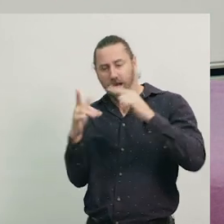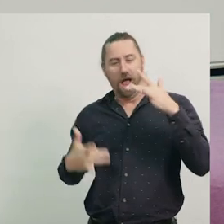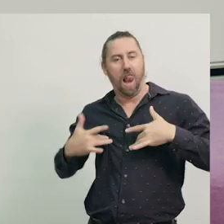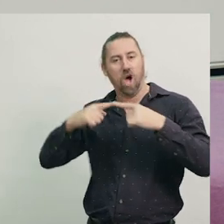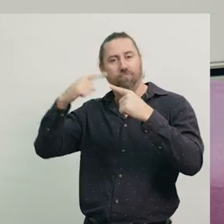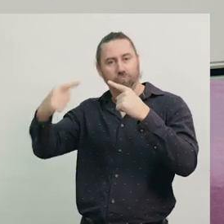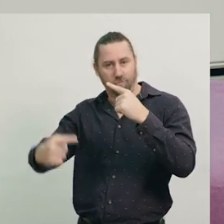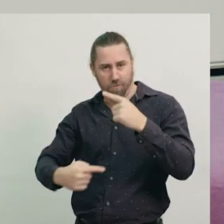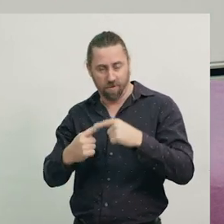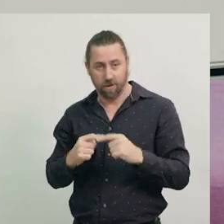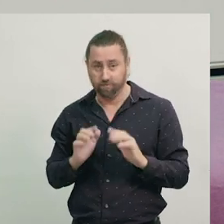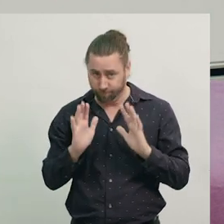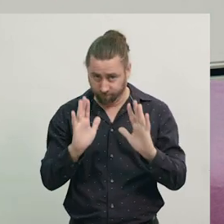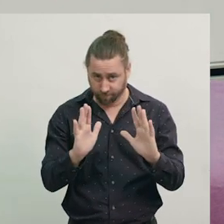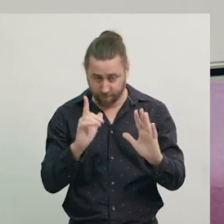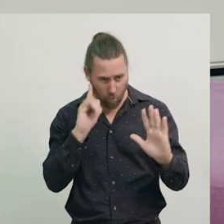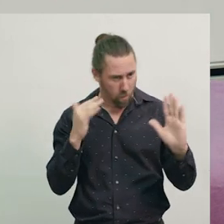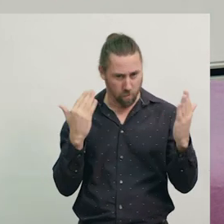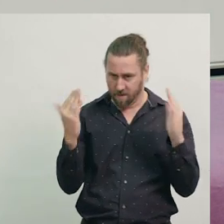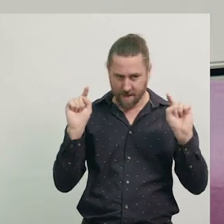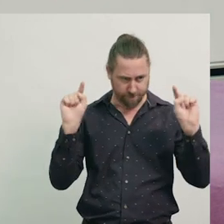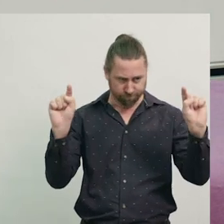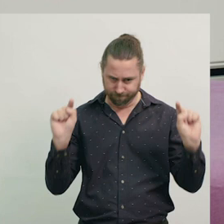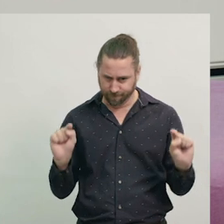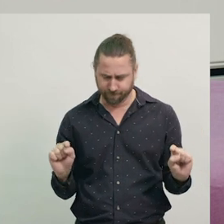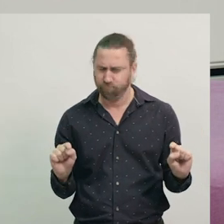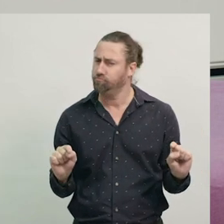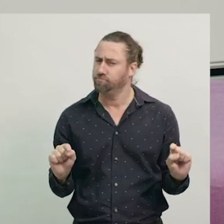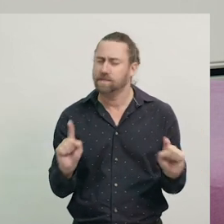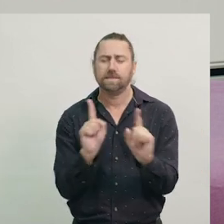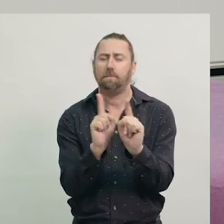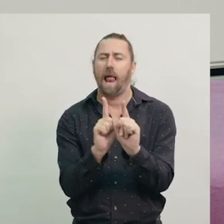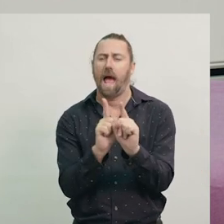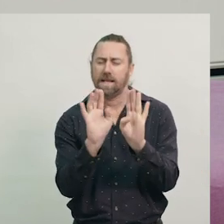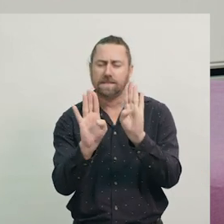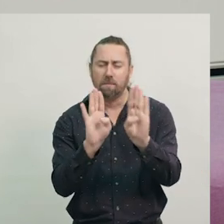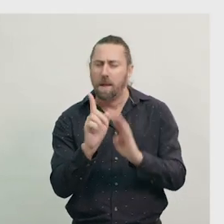Okay. Now we've explored the life cycles of these living things, how are they similar?